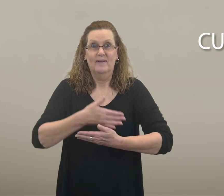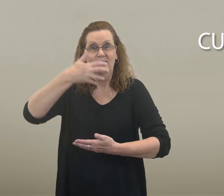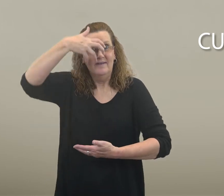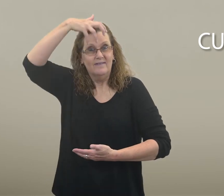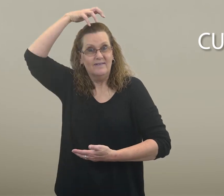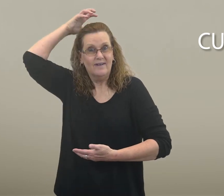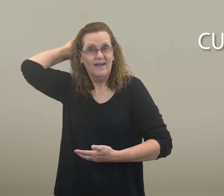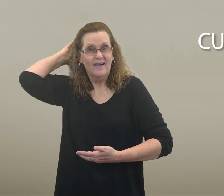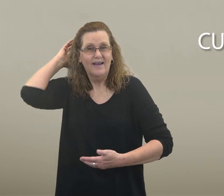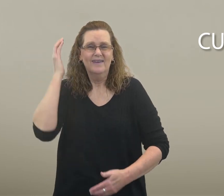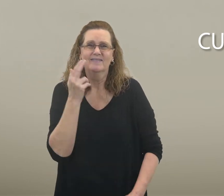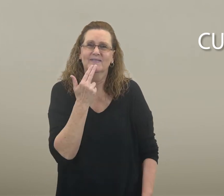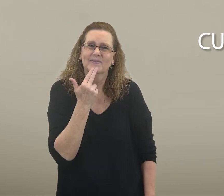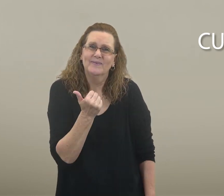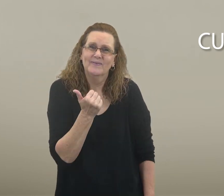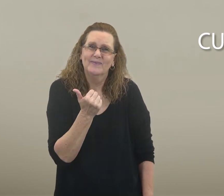The baby lion is cute.